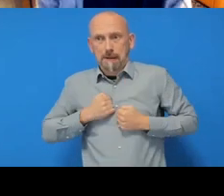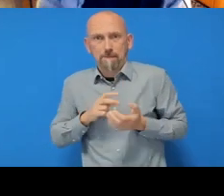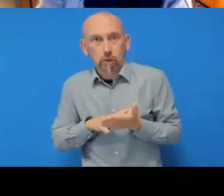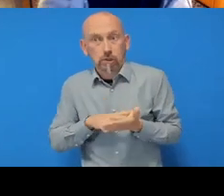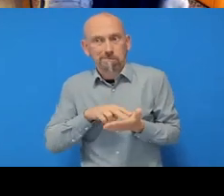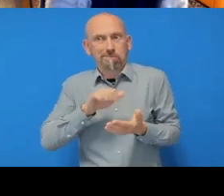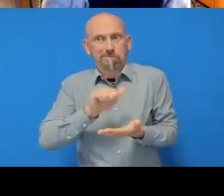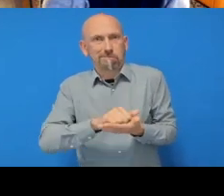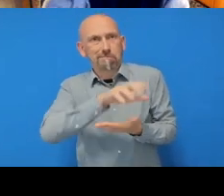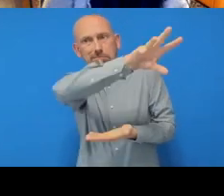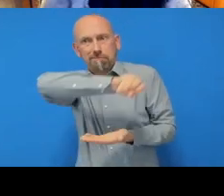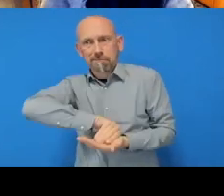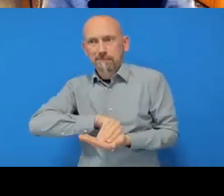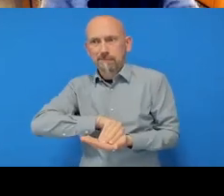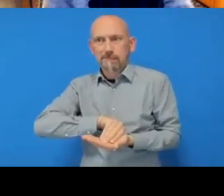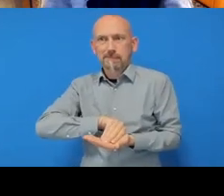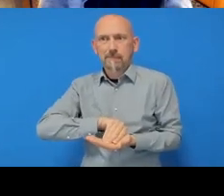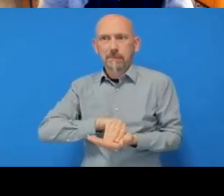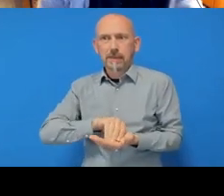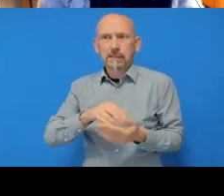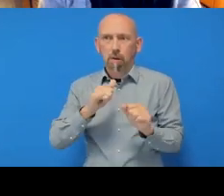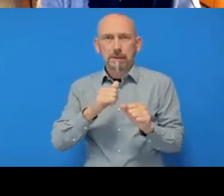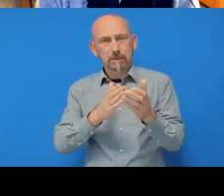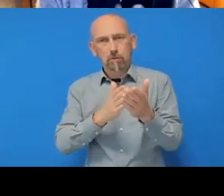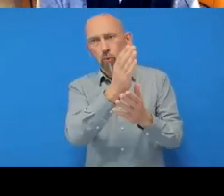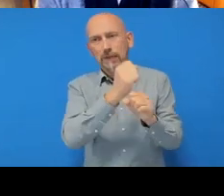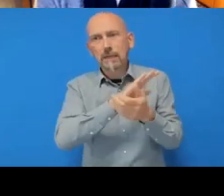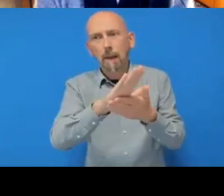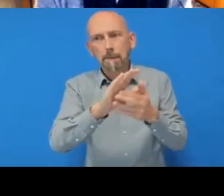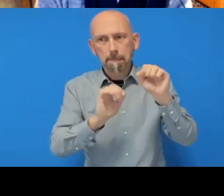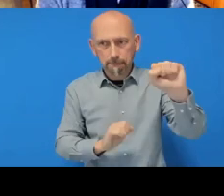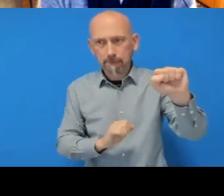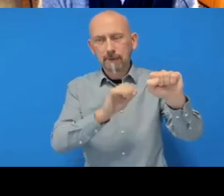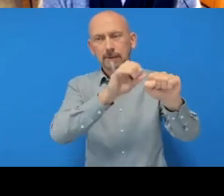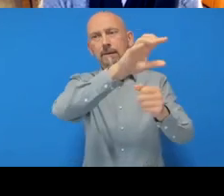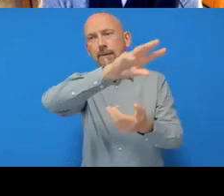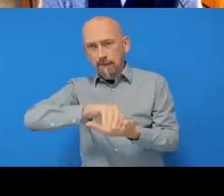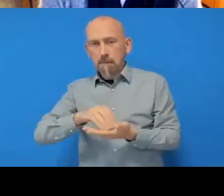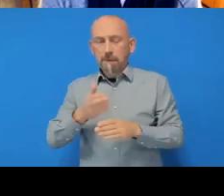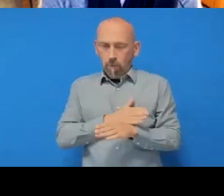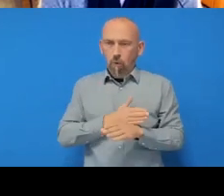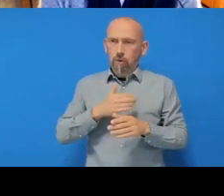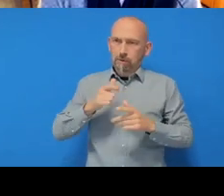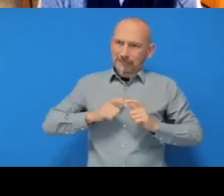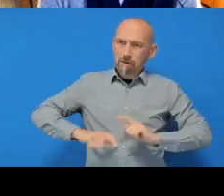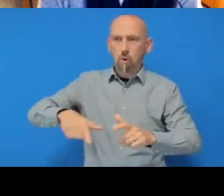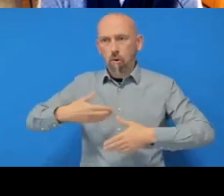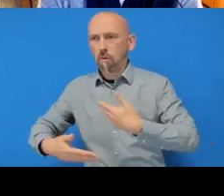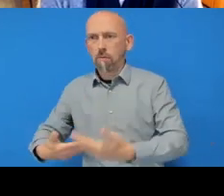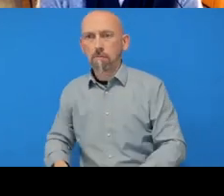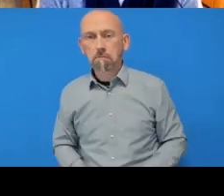which is probably on GitHub, before we start carrying on working locally. I hope that helps a bit.